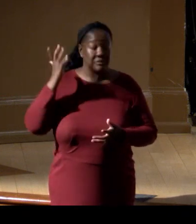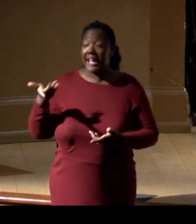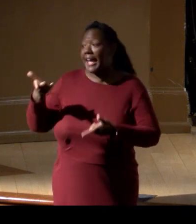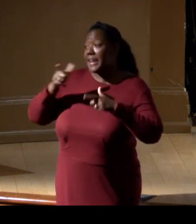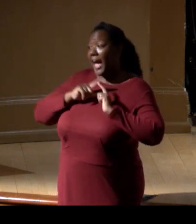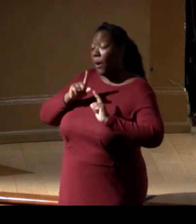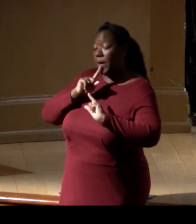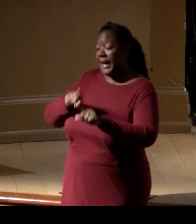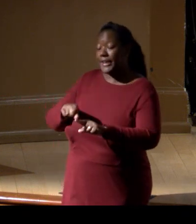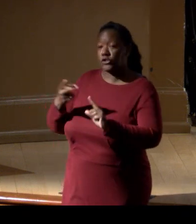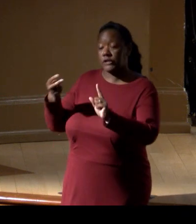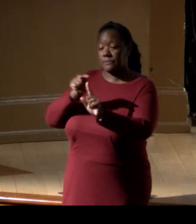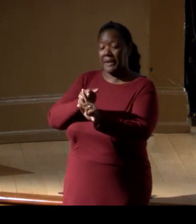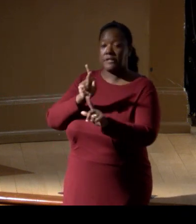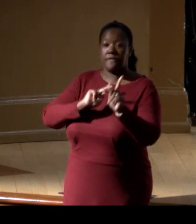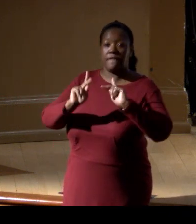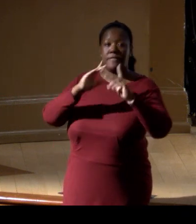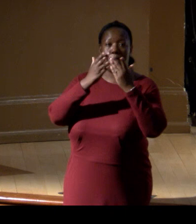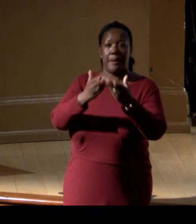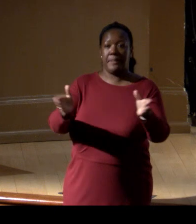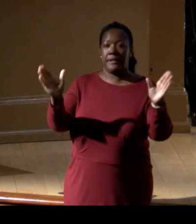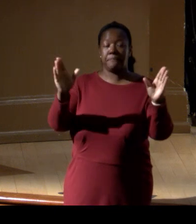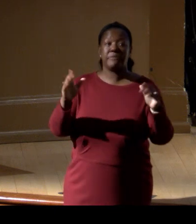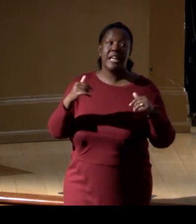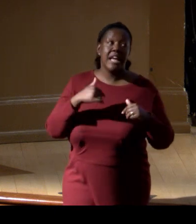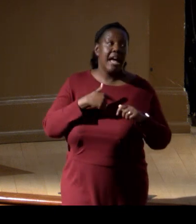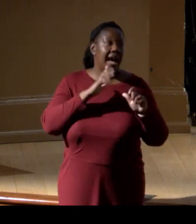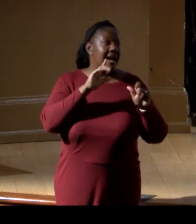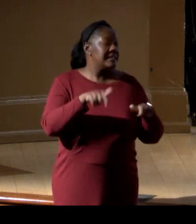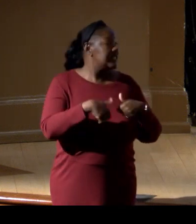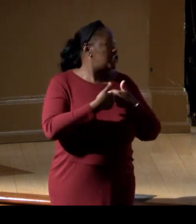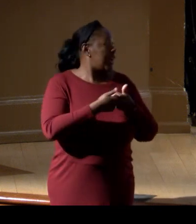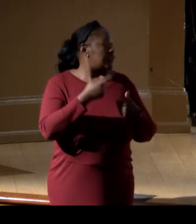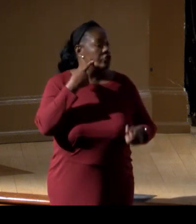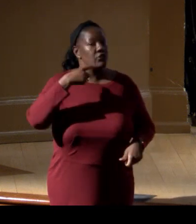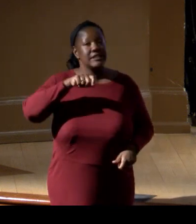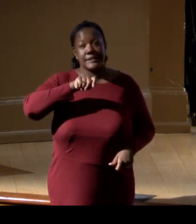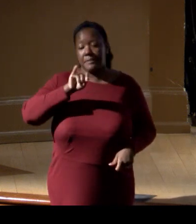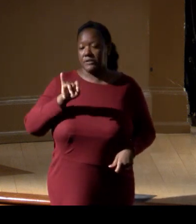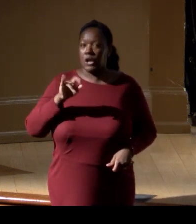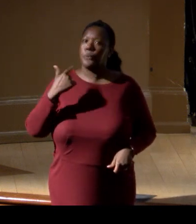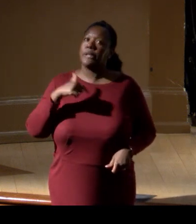as a challenge for the Smithsonian that we really need to step up to.